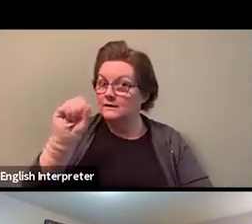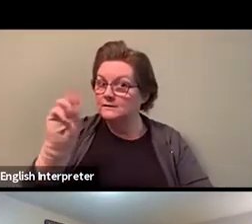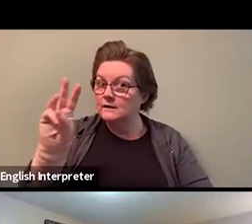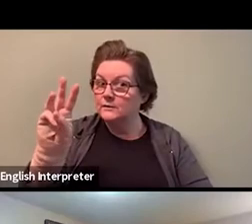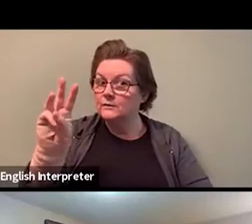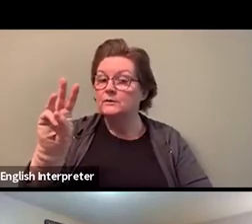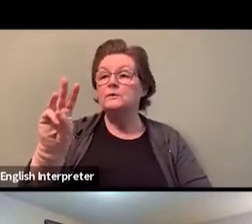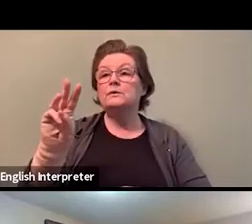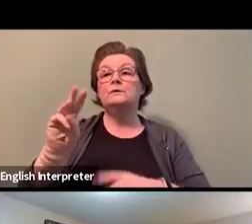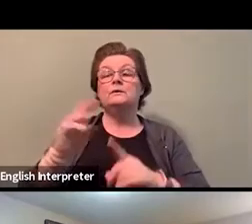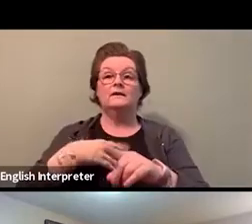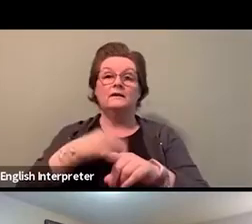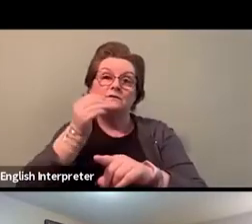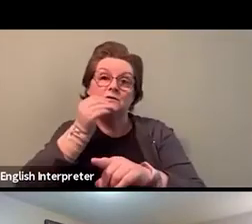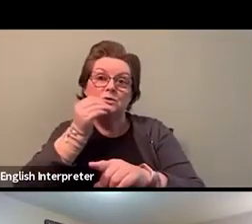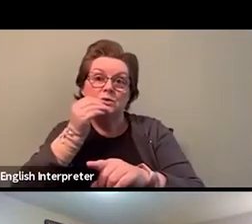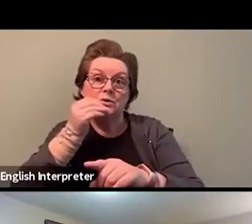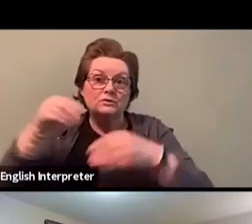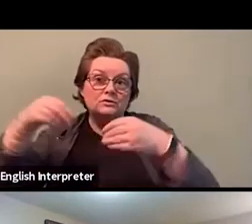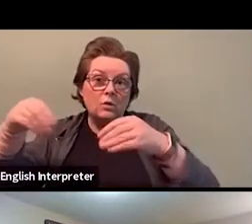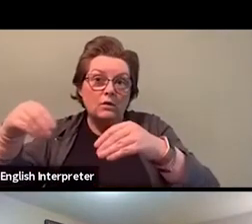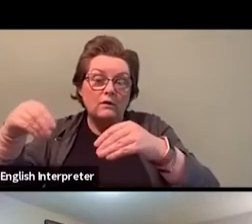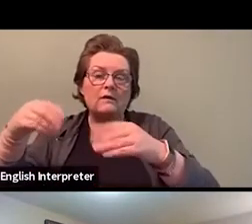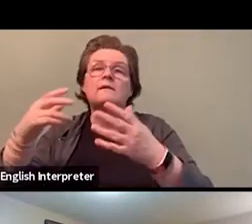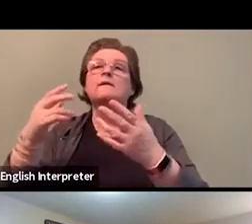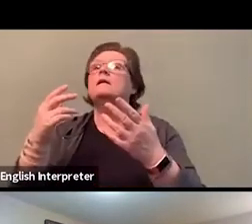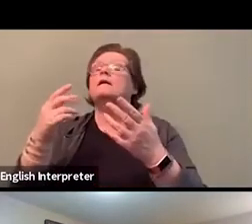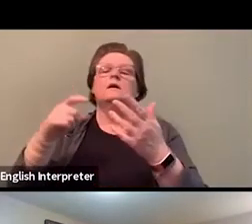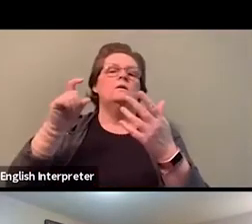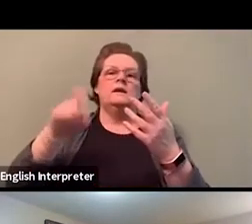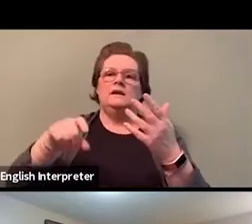you name it, because what we have on our hands